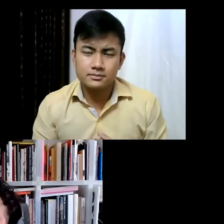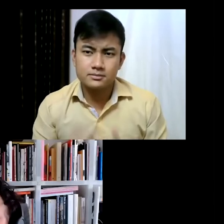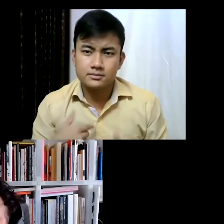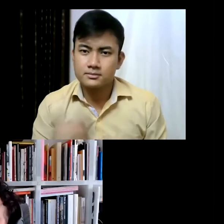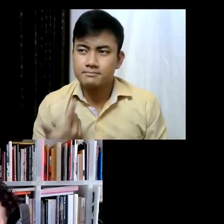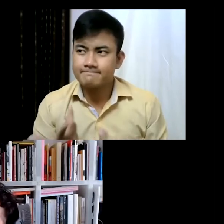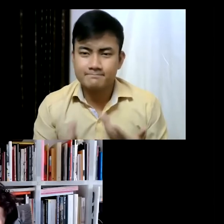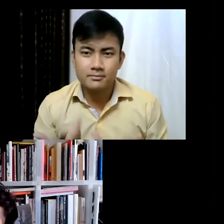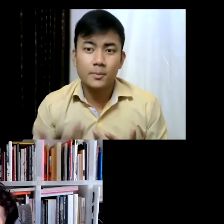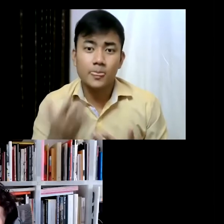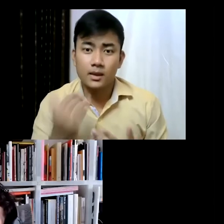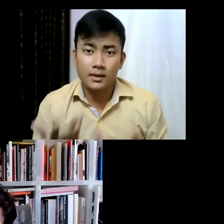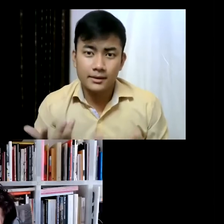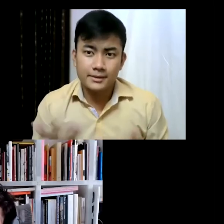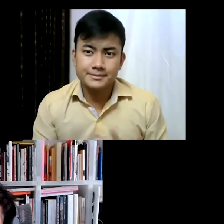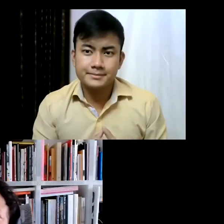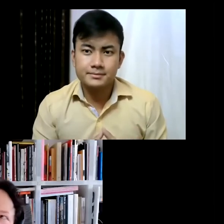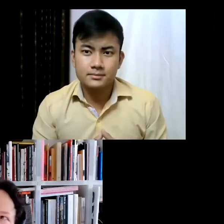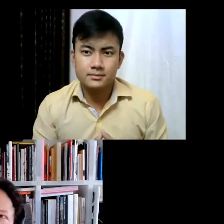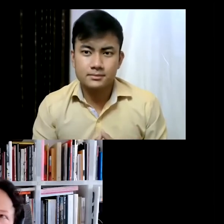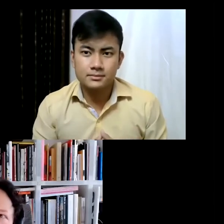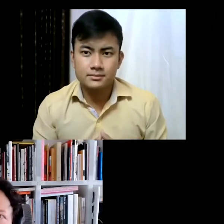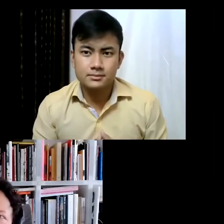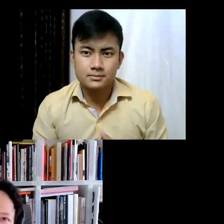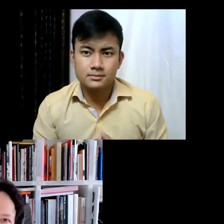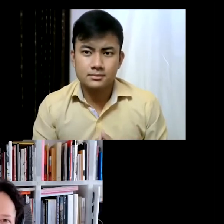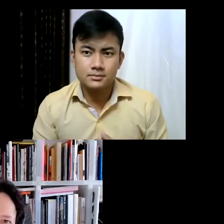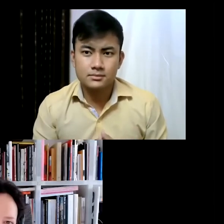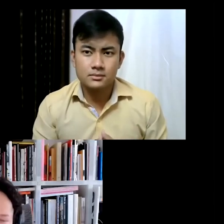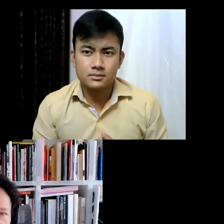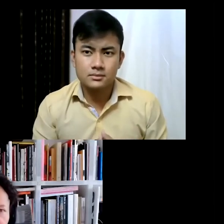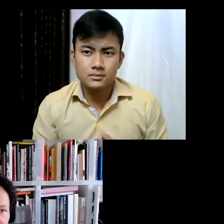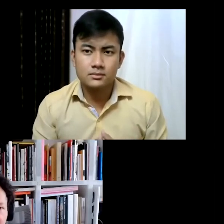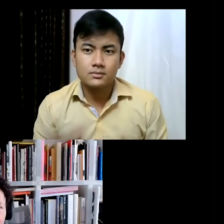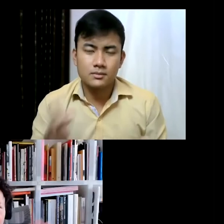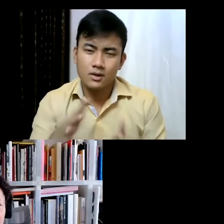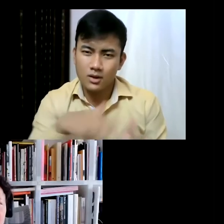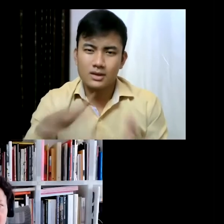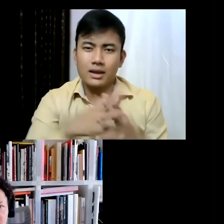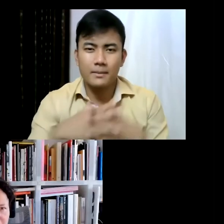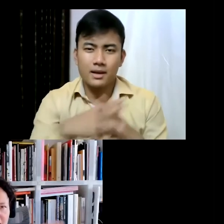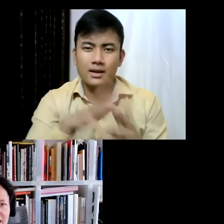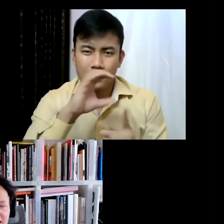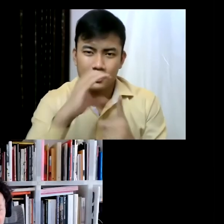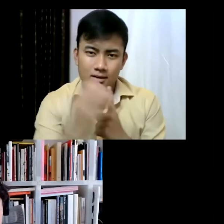here and this is very much part of the American culture, so it's important to remember it's...